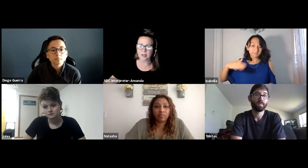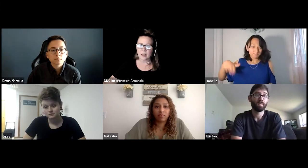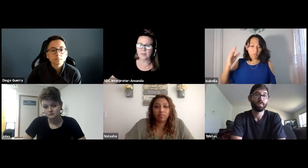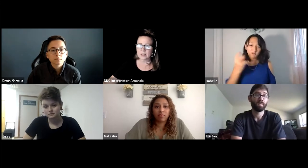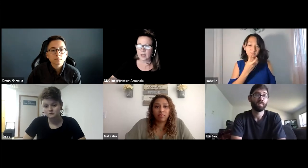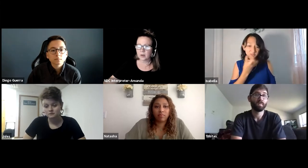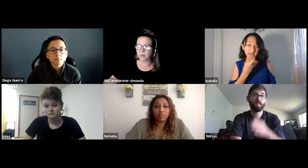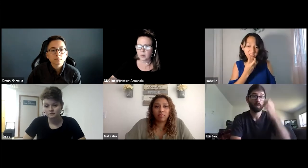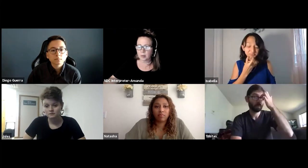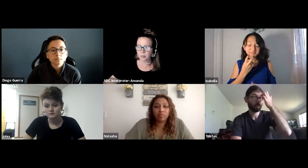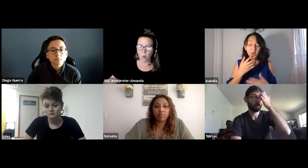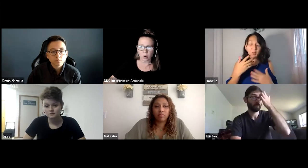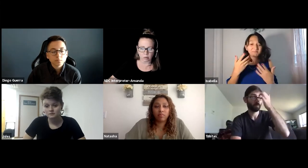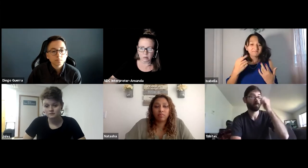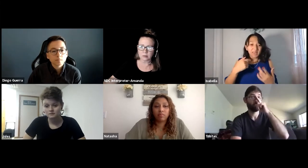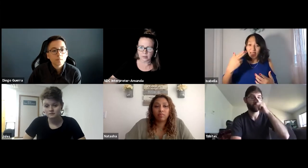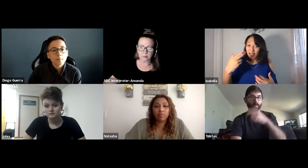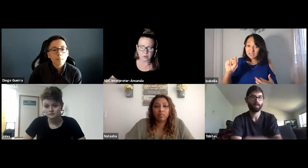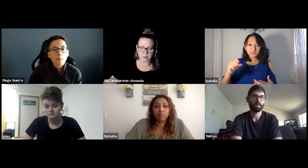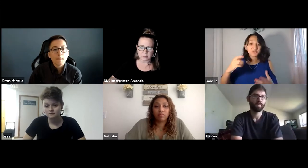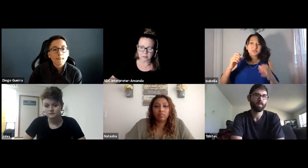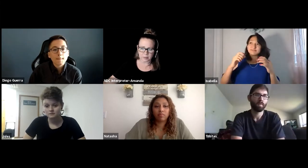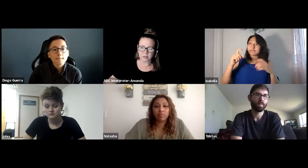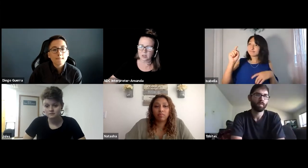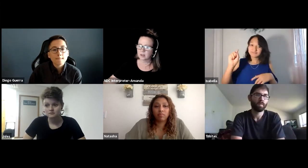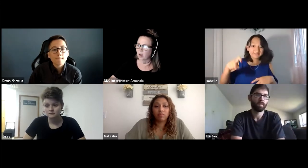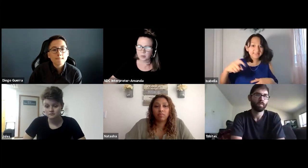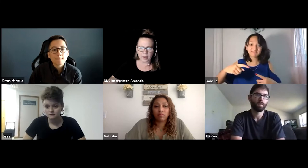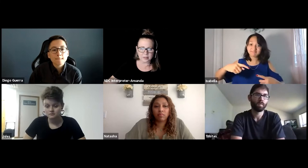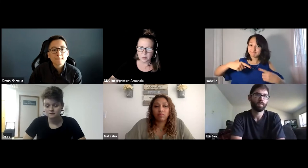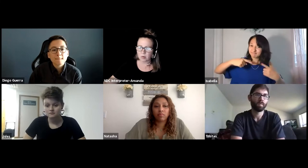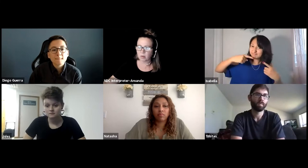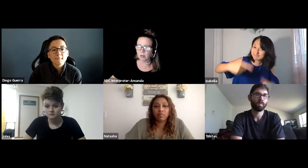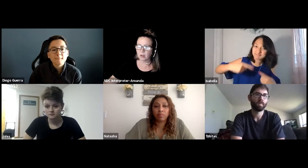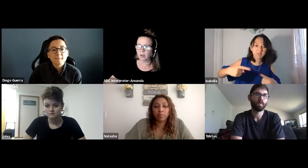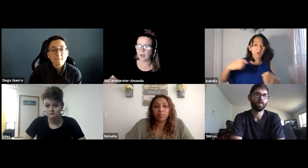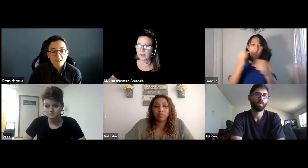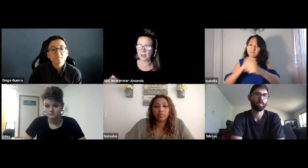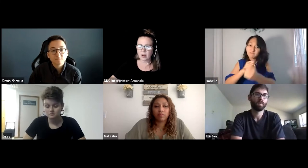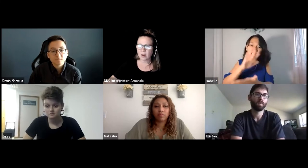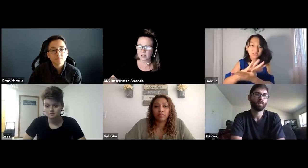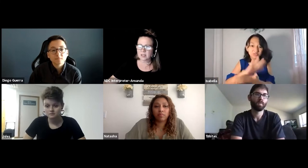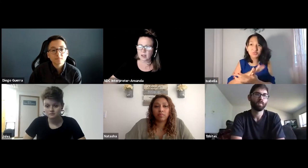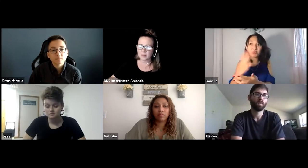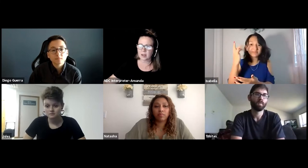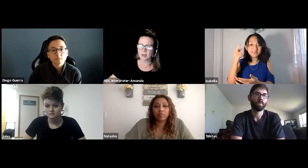In fact, I grew up oral and using speech, all through high school, I had a hard time, I had to